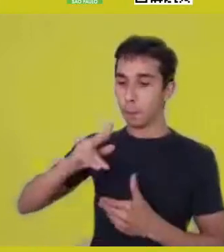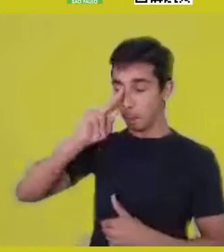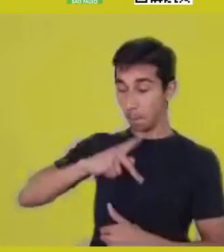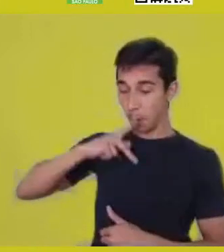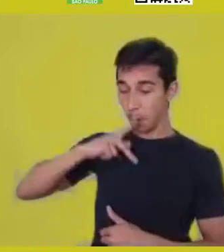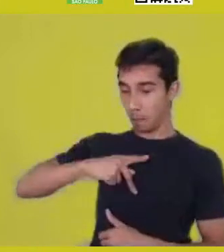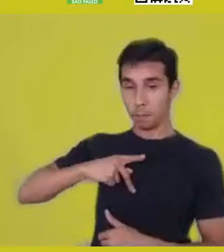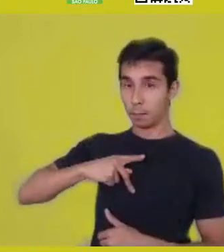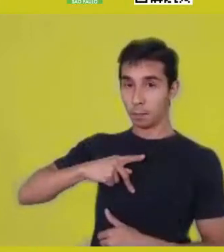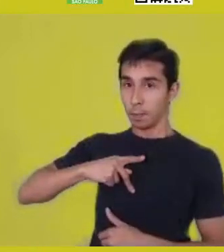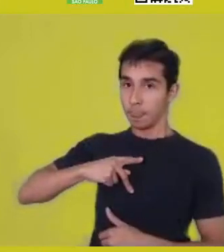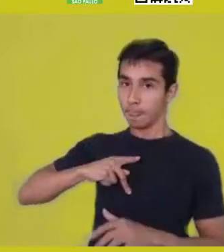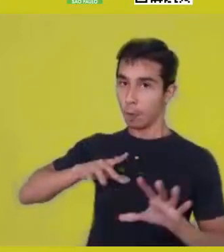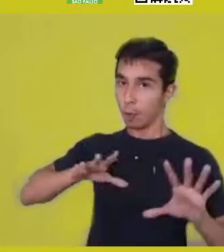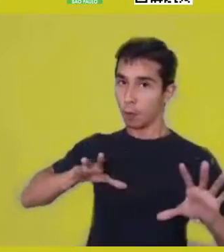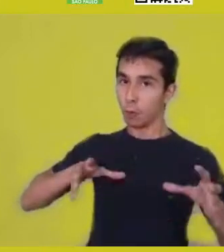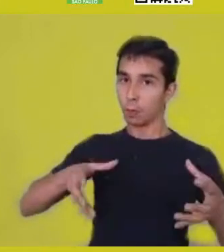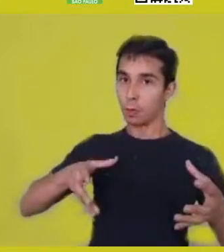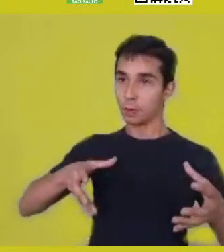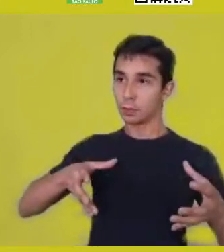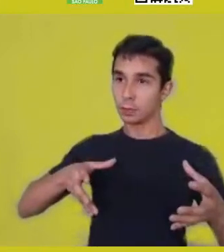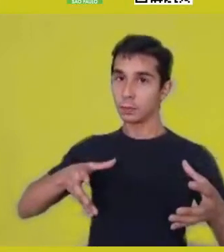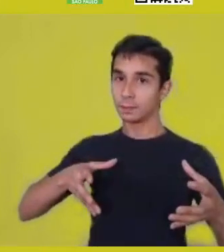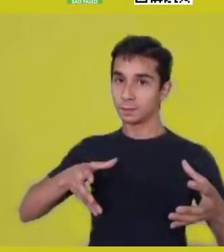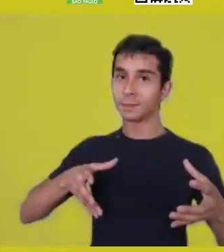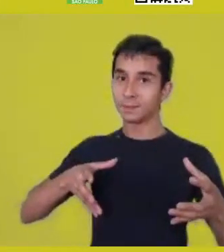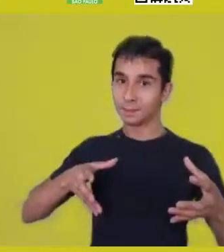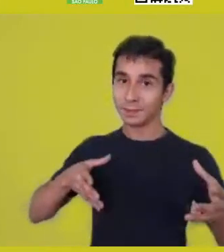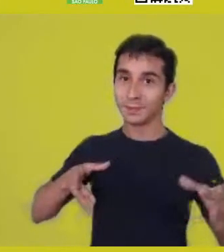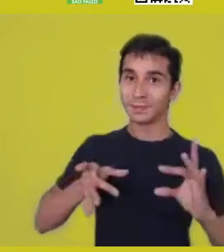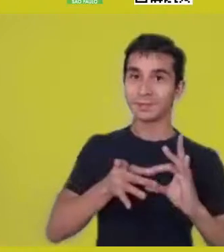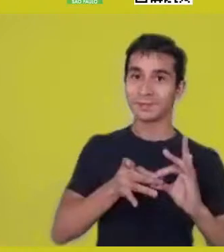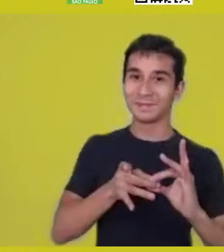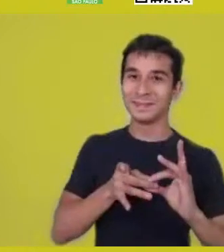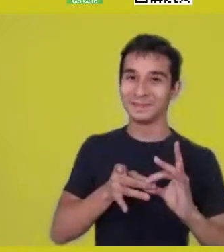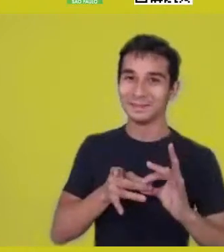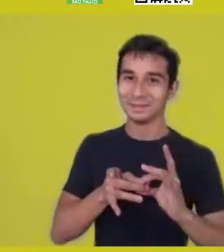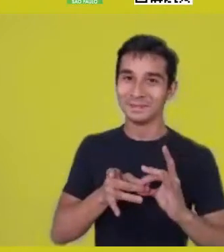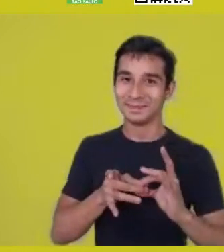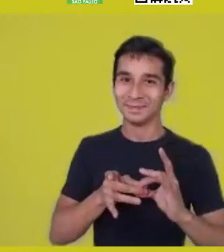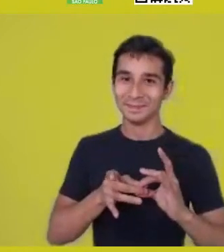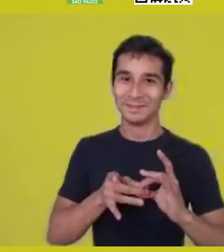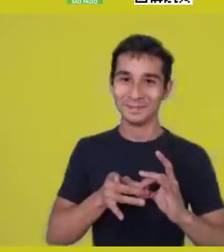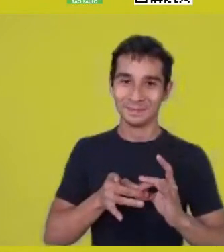which brings us to this sense of being and living within the sharing